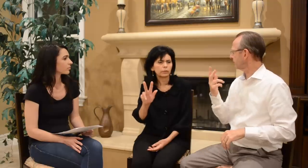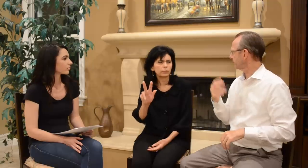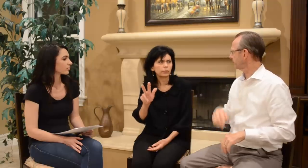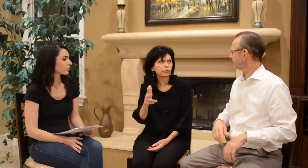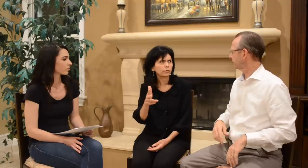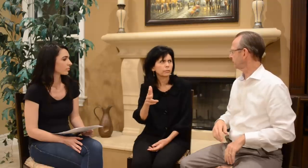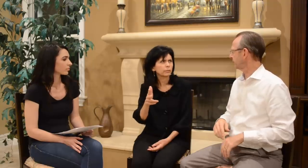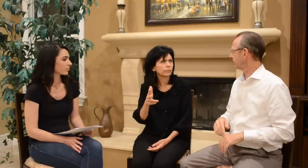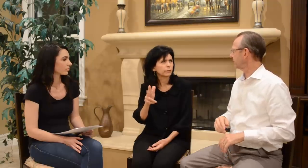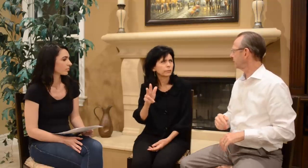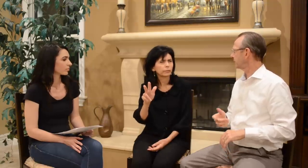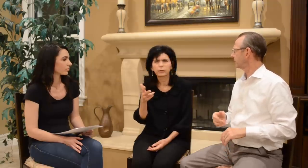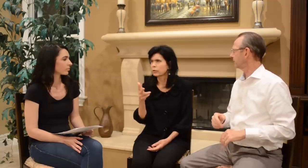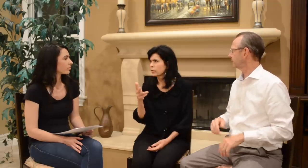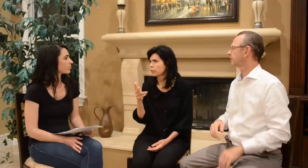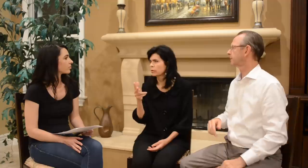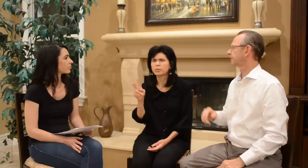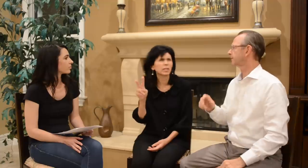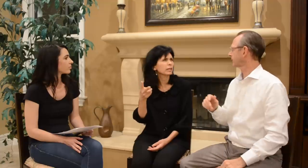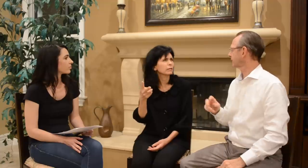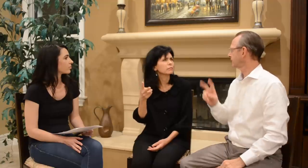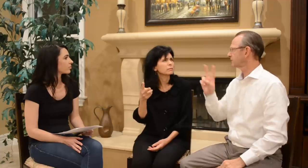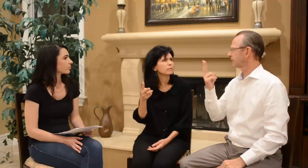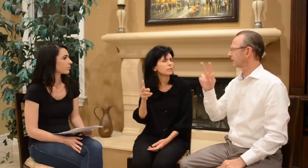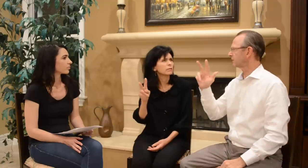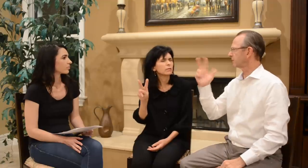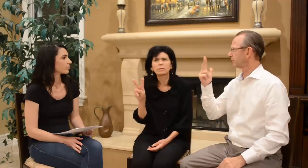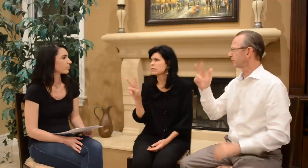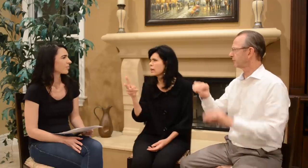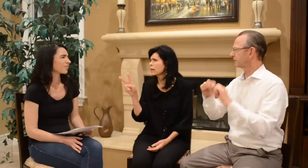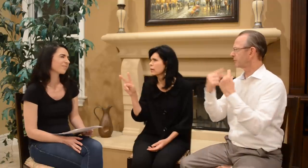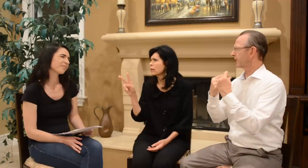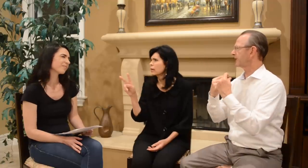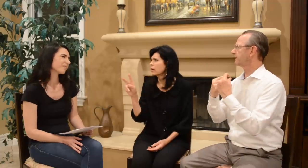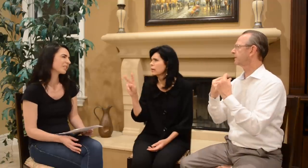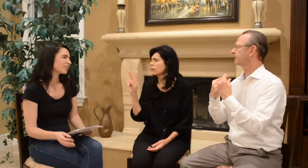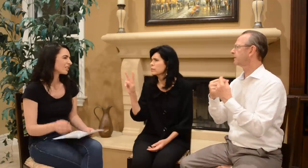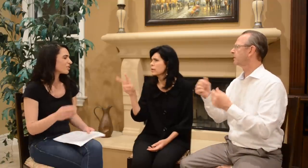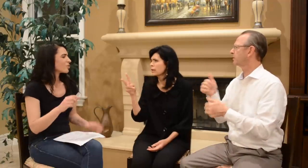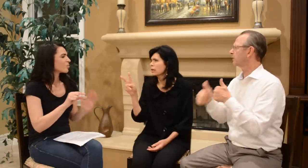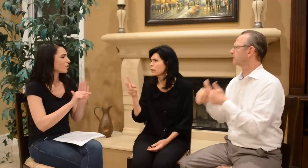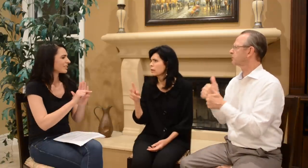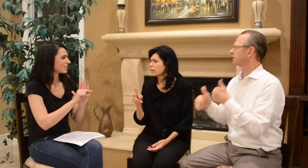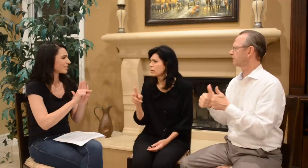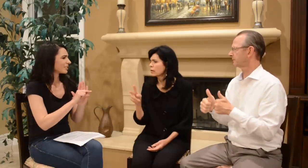Mom: Third or second grade? Dad: Second, third grade... which?